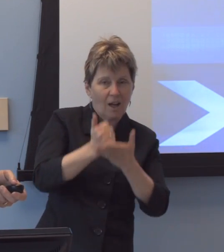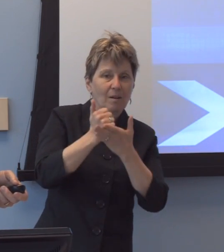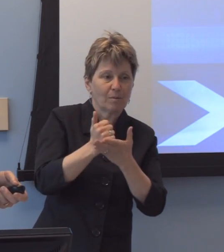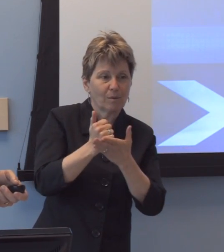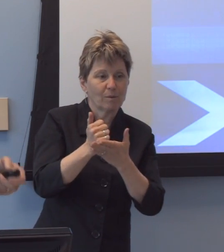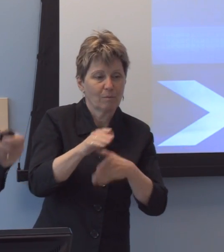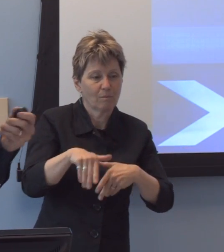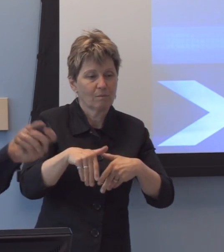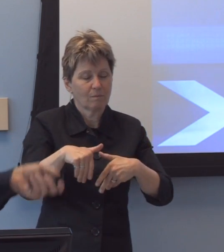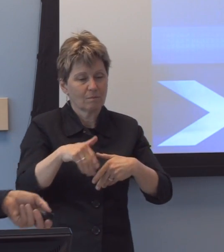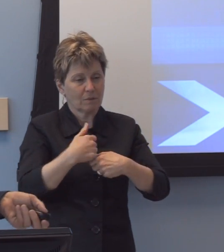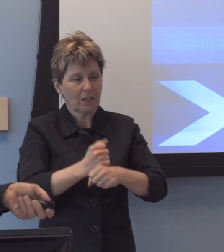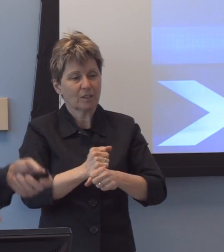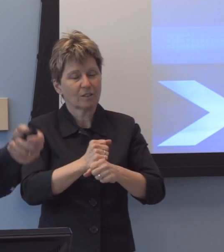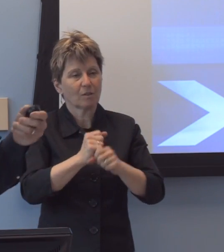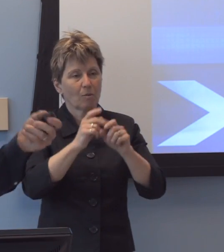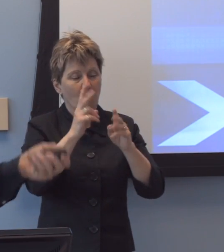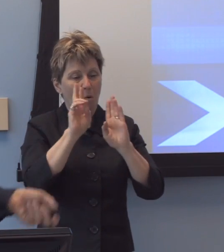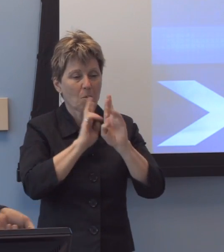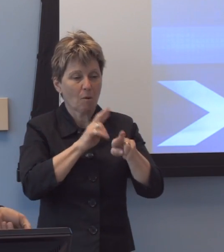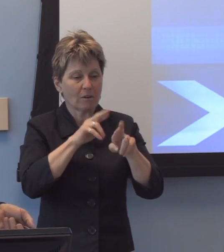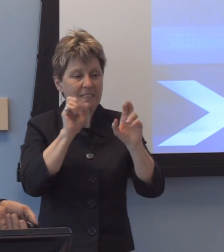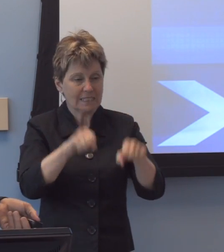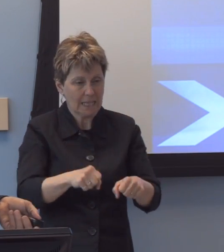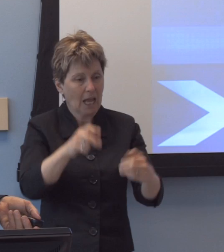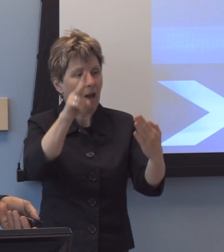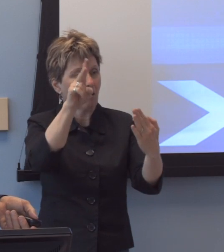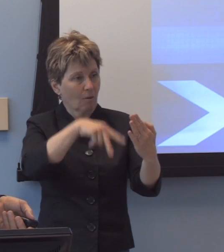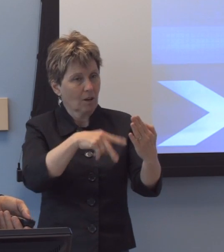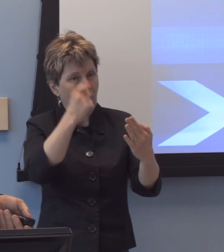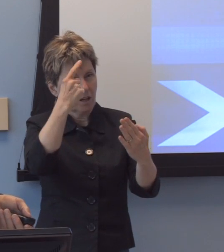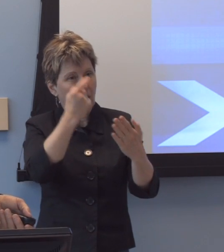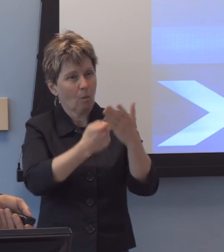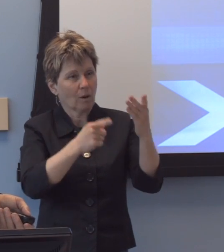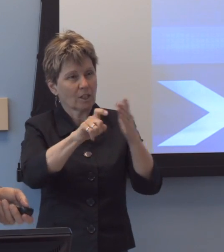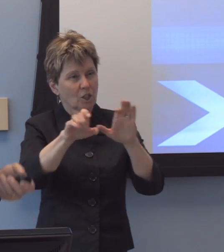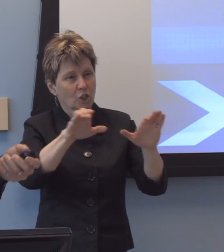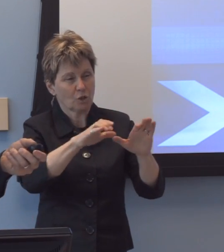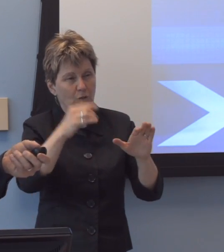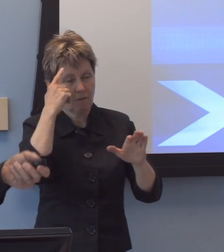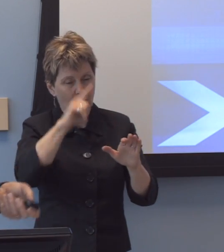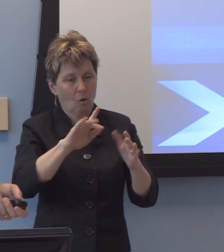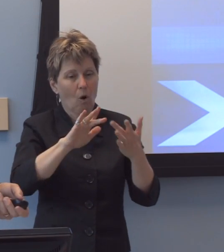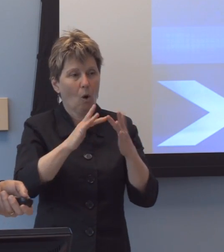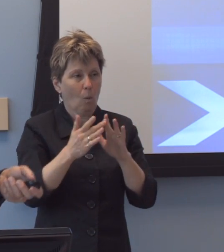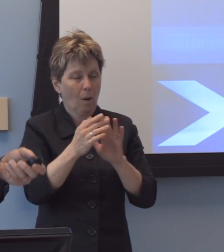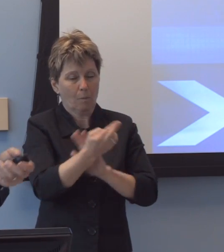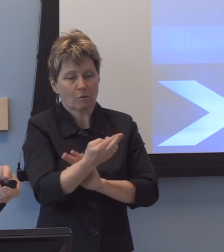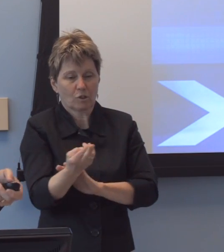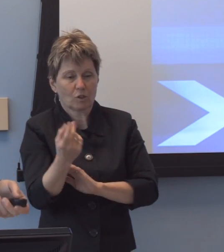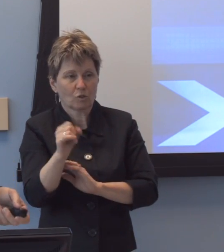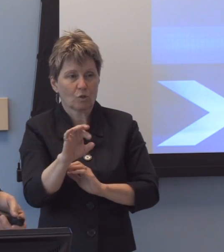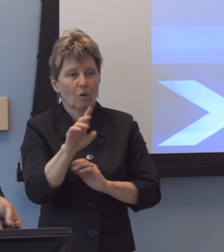to try to understand what needs to be done to a web resource or a digital resource to render that,